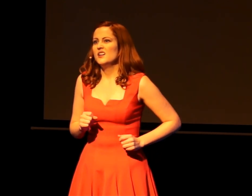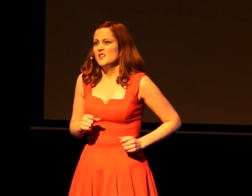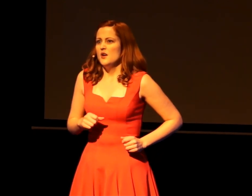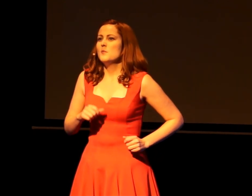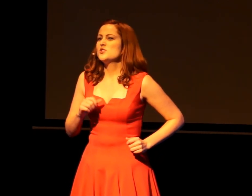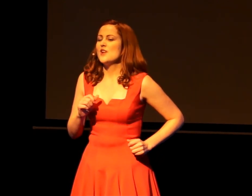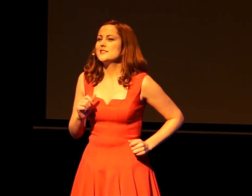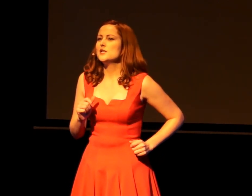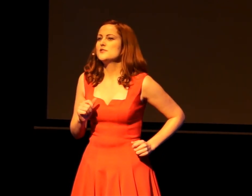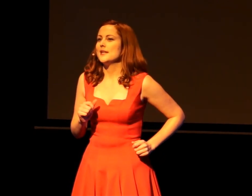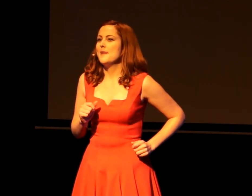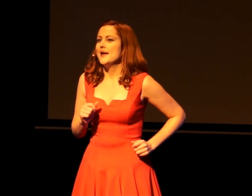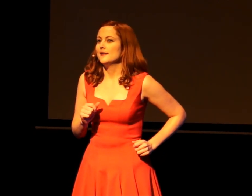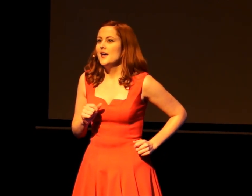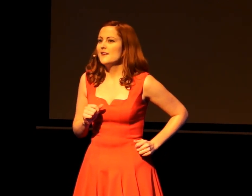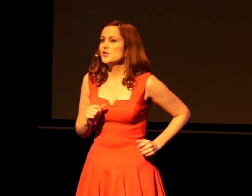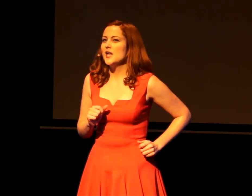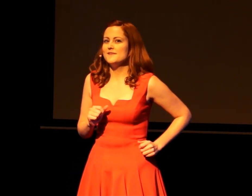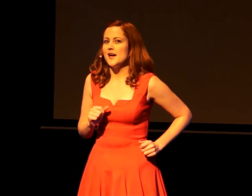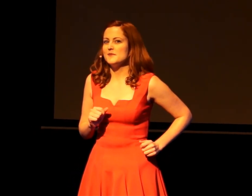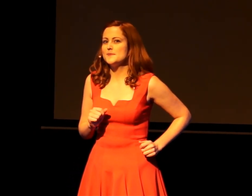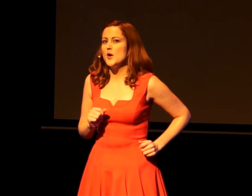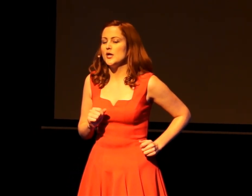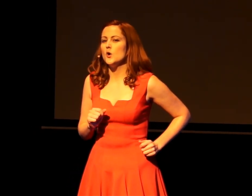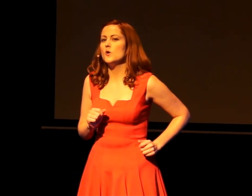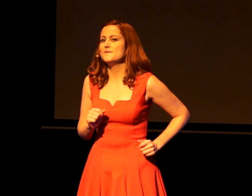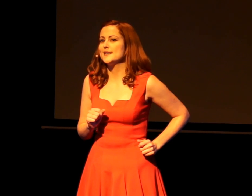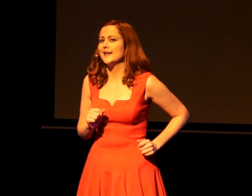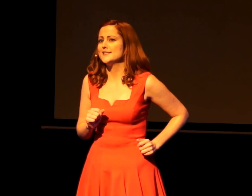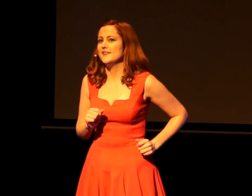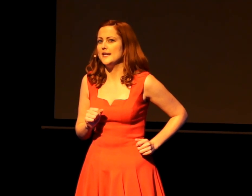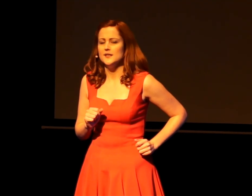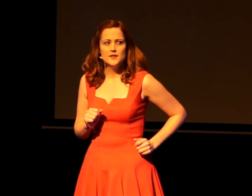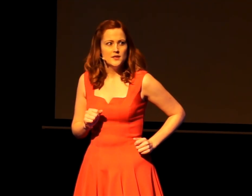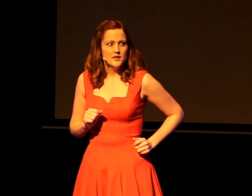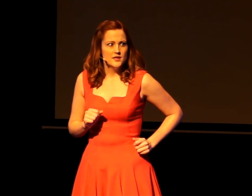Almost translucently pale after a lifetime of spurning all physical activity.